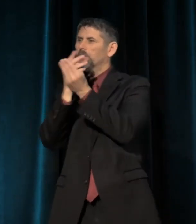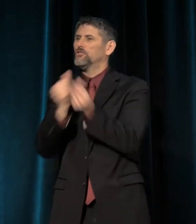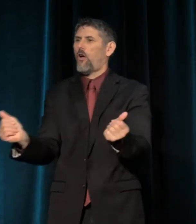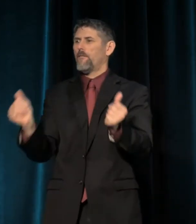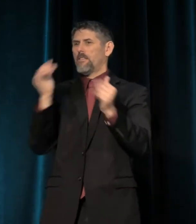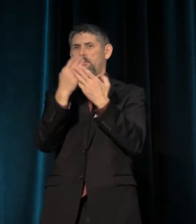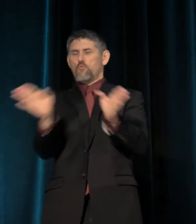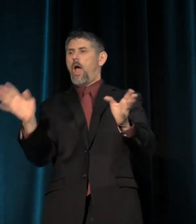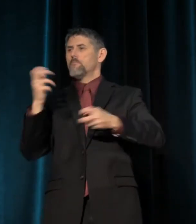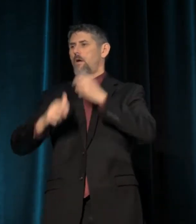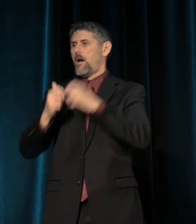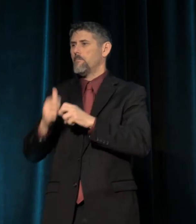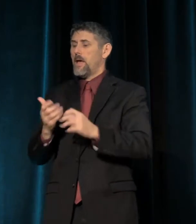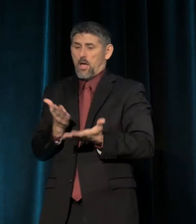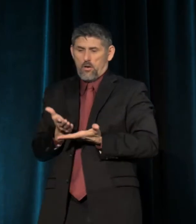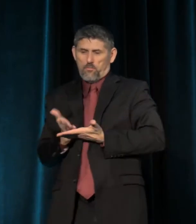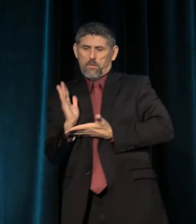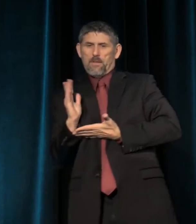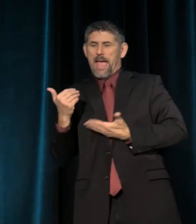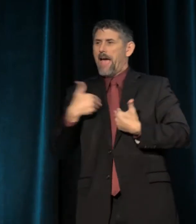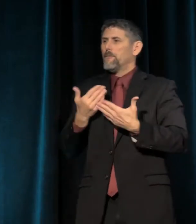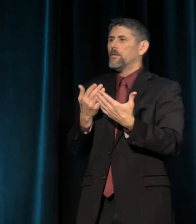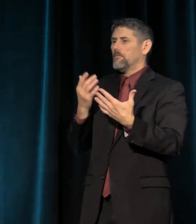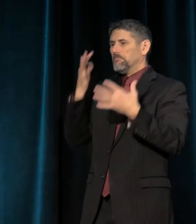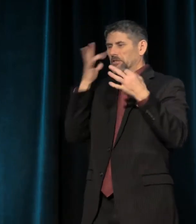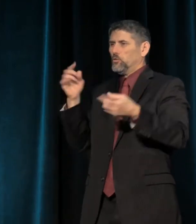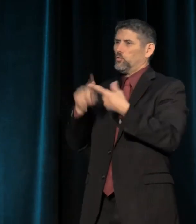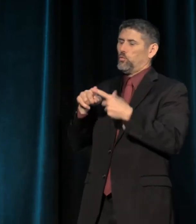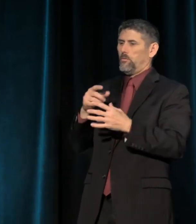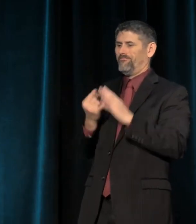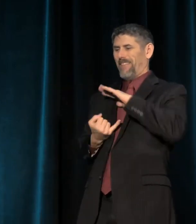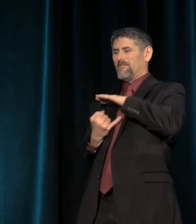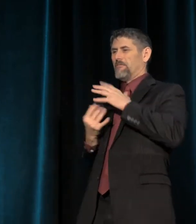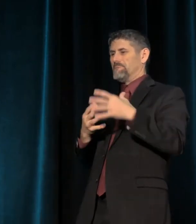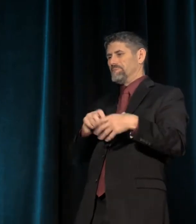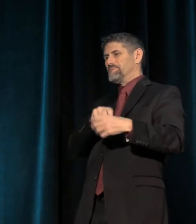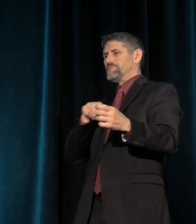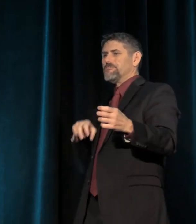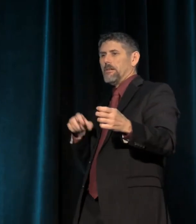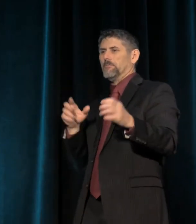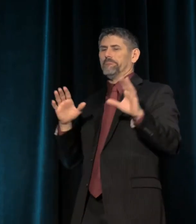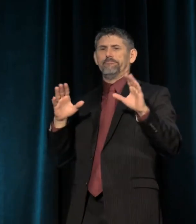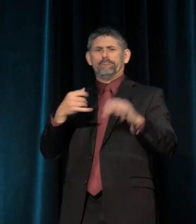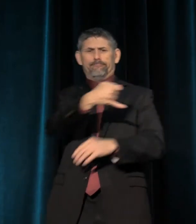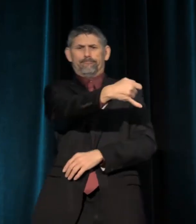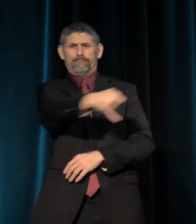Privilege is having the choice to isolate, to draw the line, to close the gate, to build the wall,